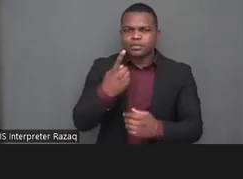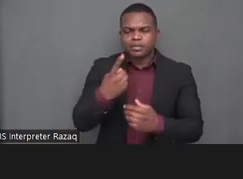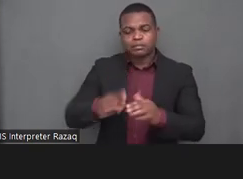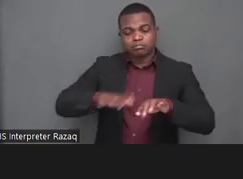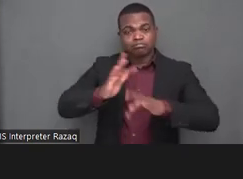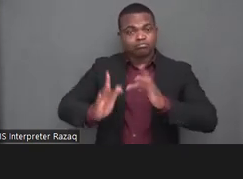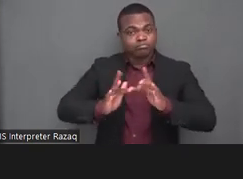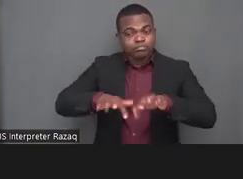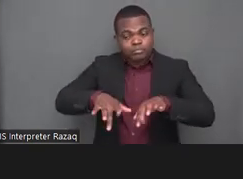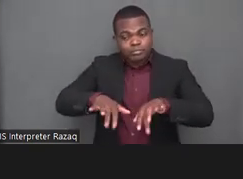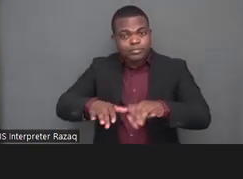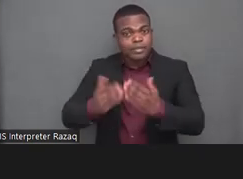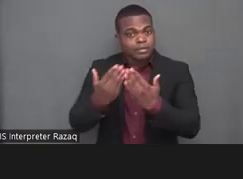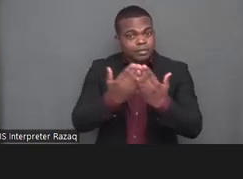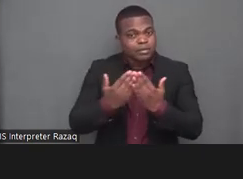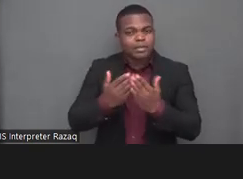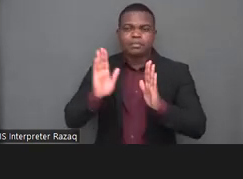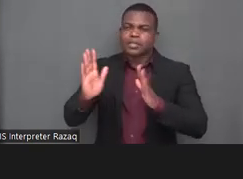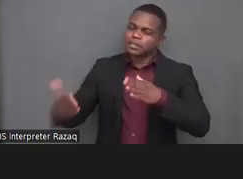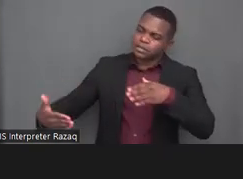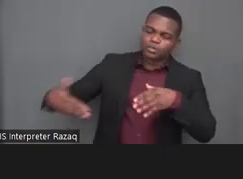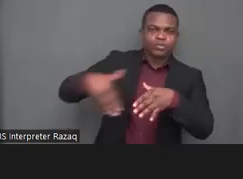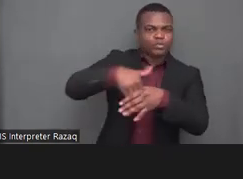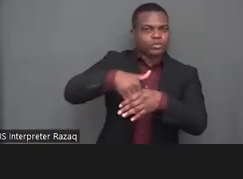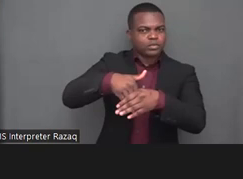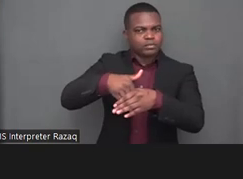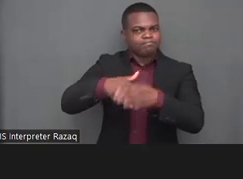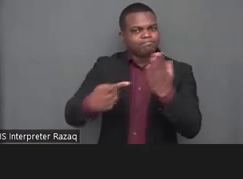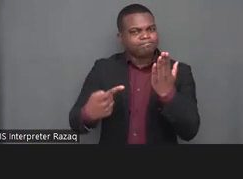a ministry of inclusive education thank you very very much for your contribution